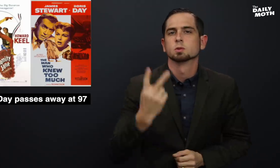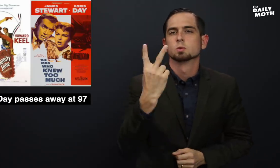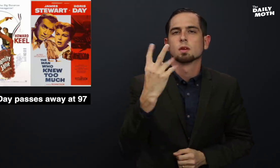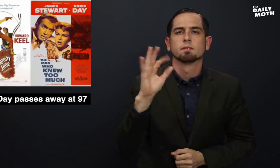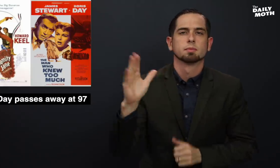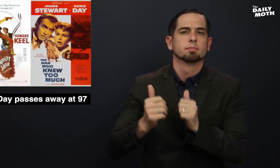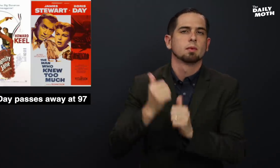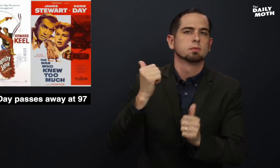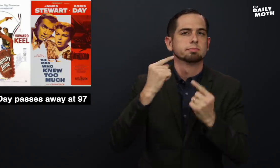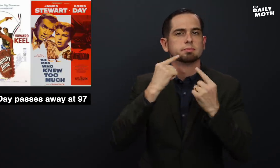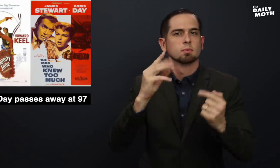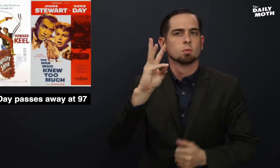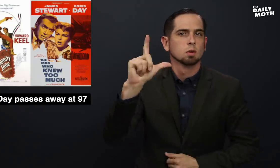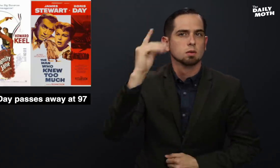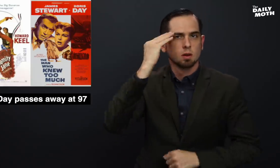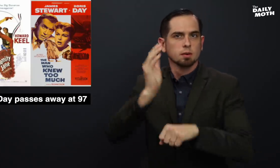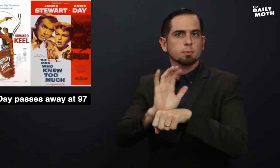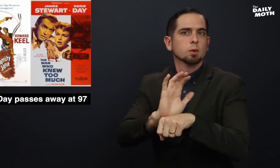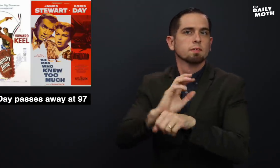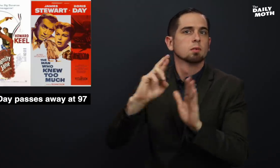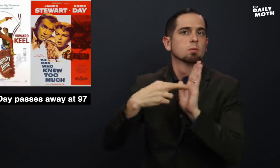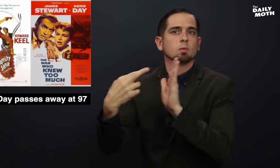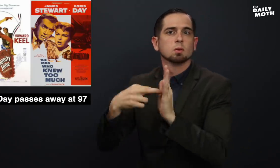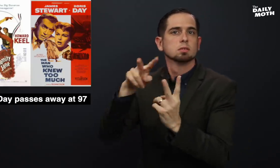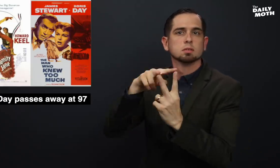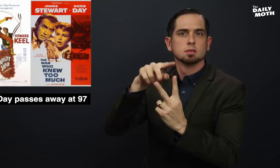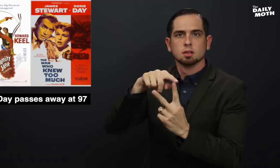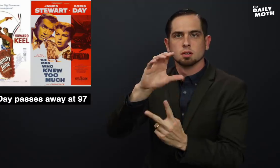Two of her most well-known movie roles were in